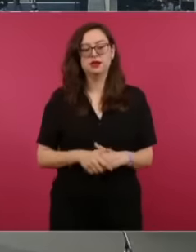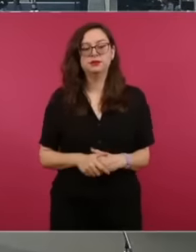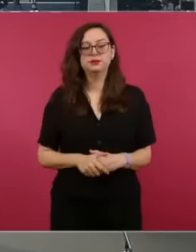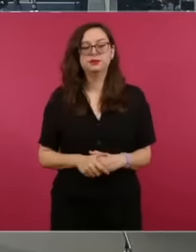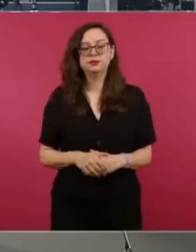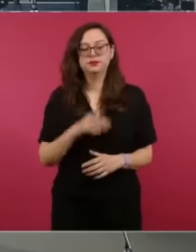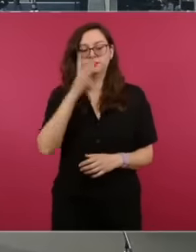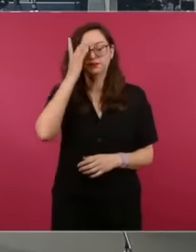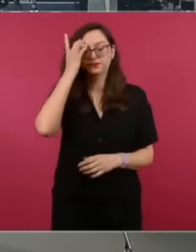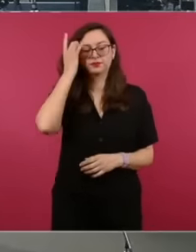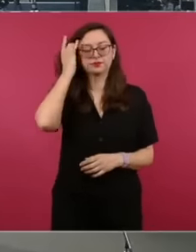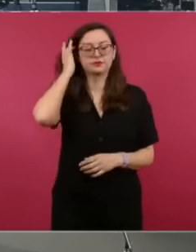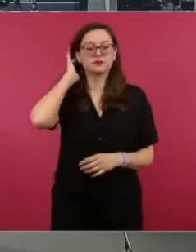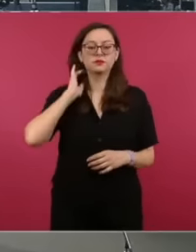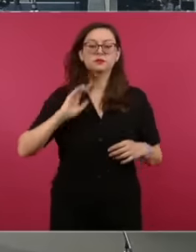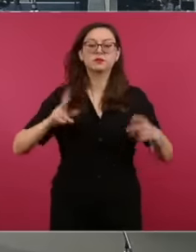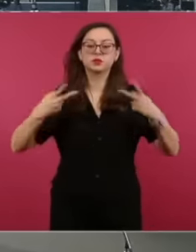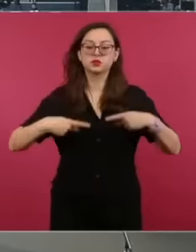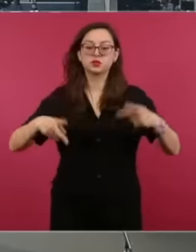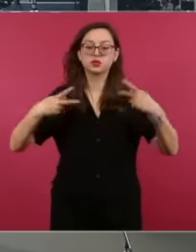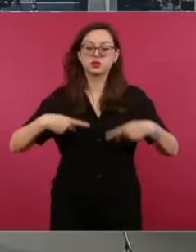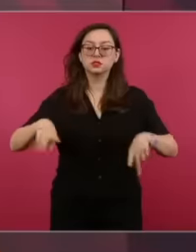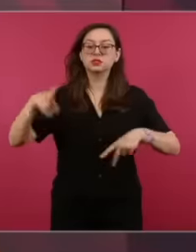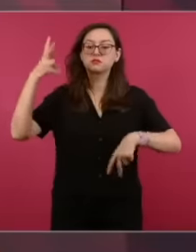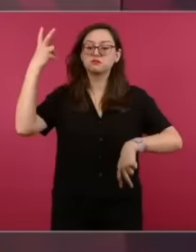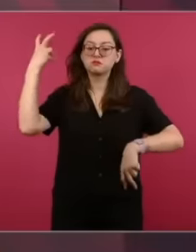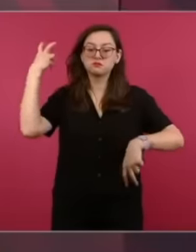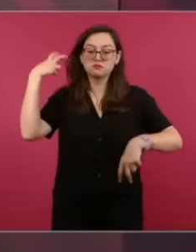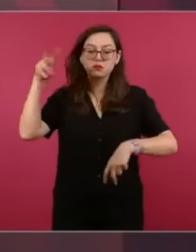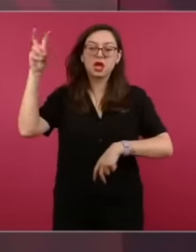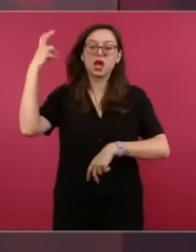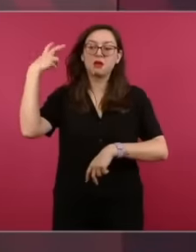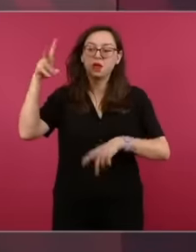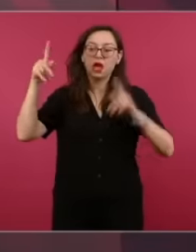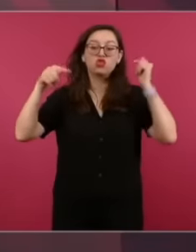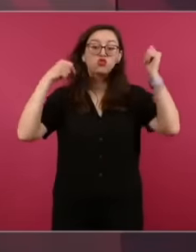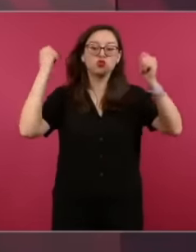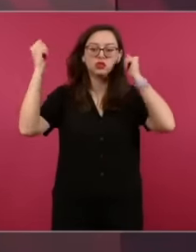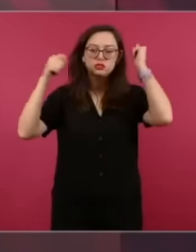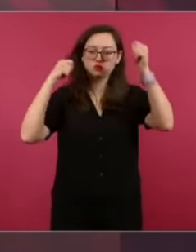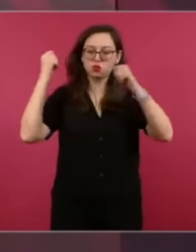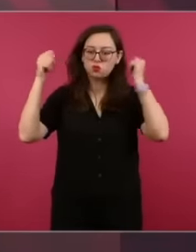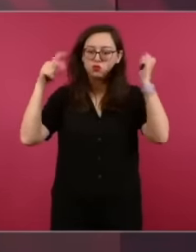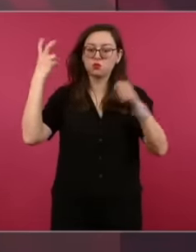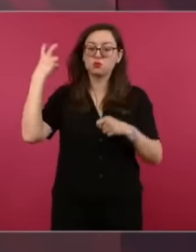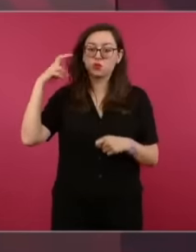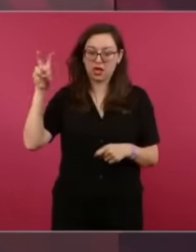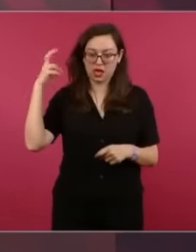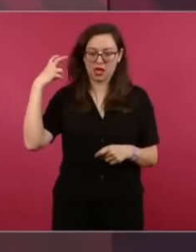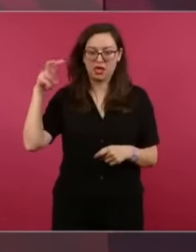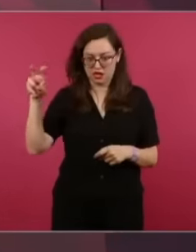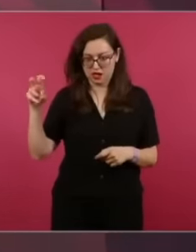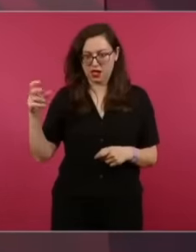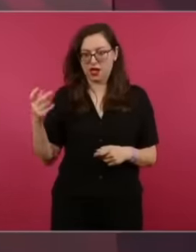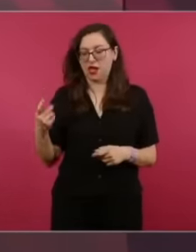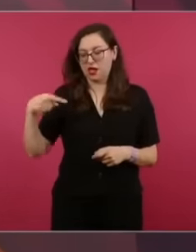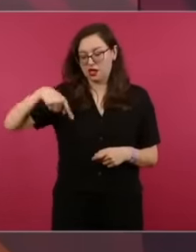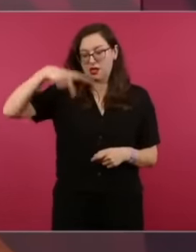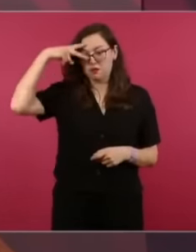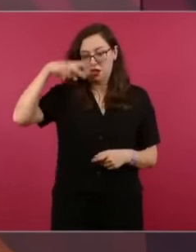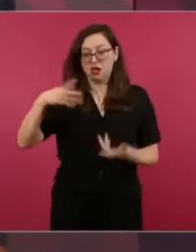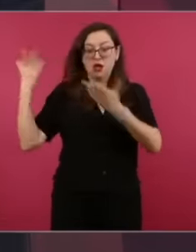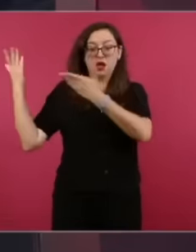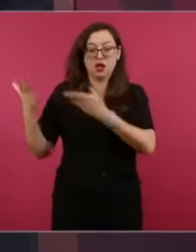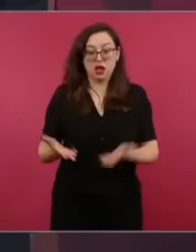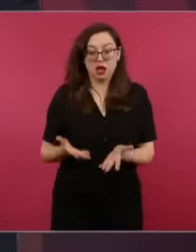to travelers from tourists who come to Mexico and that money is about 8,000